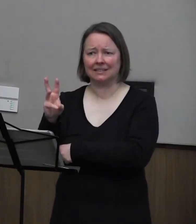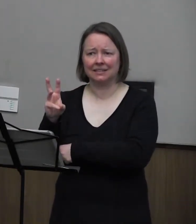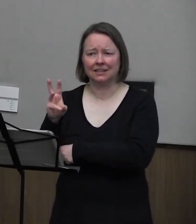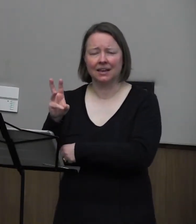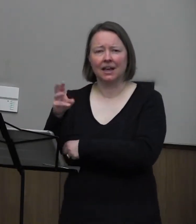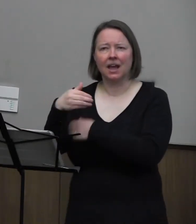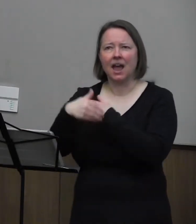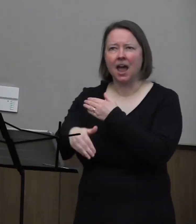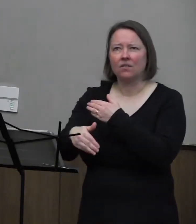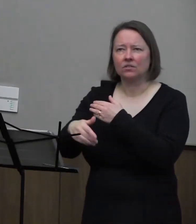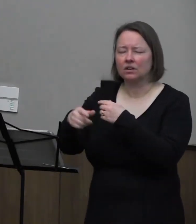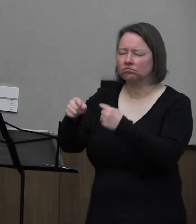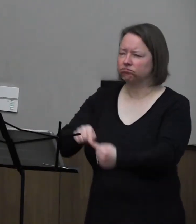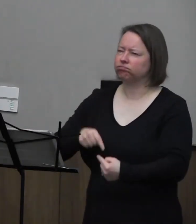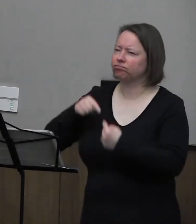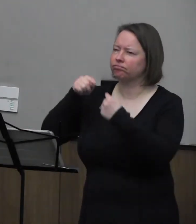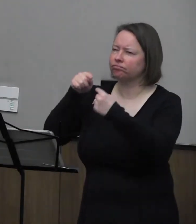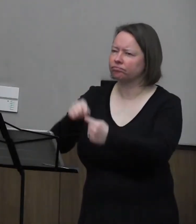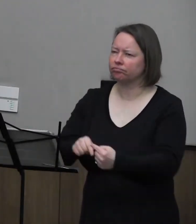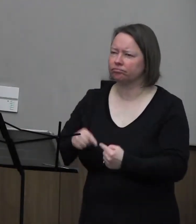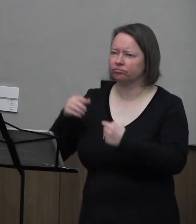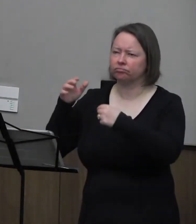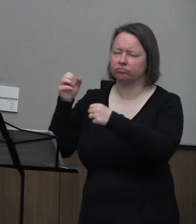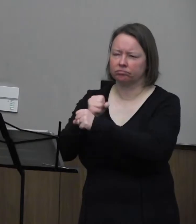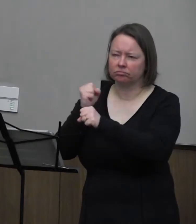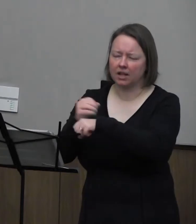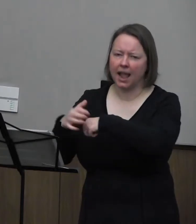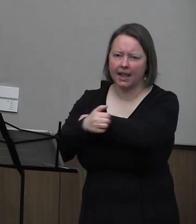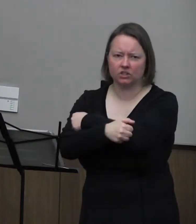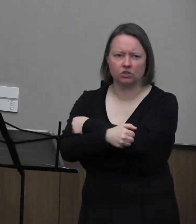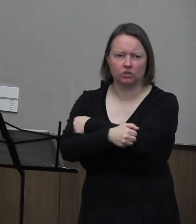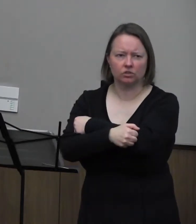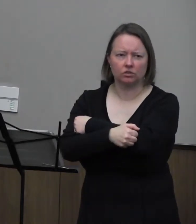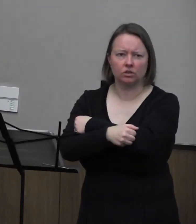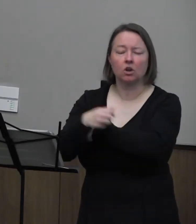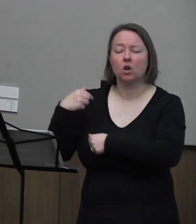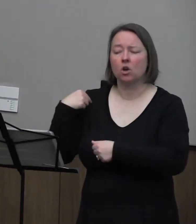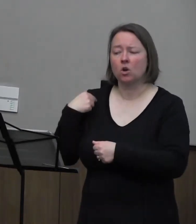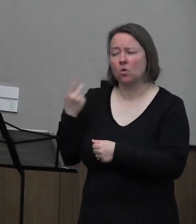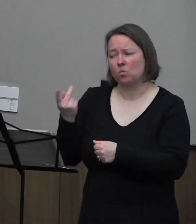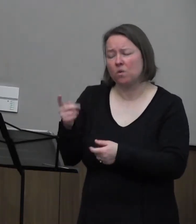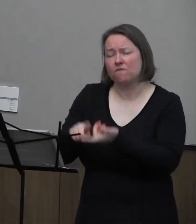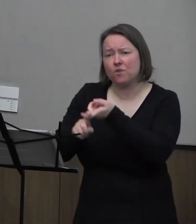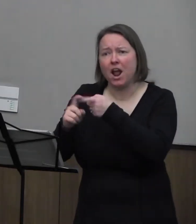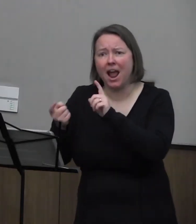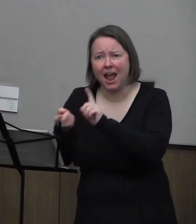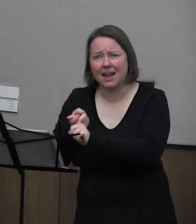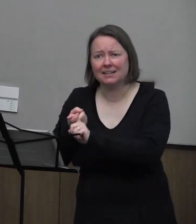after a lengthy battle with cancer. We were friends as children.